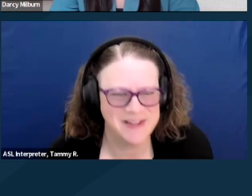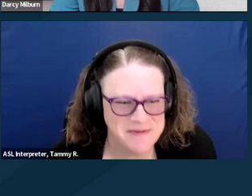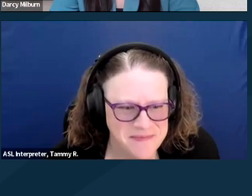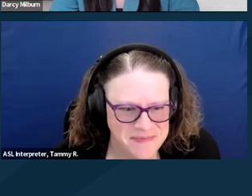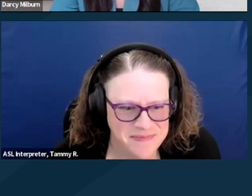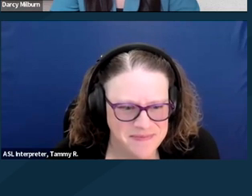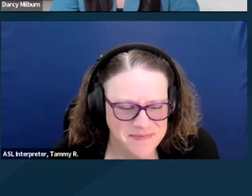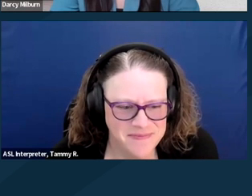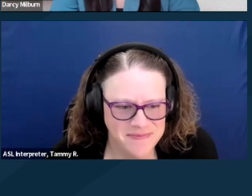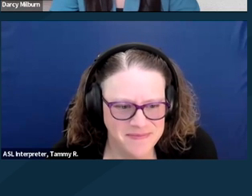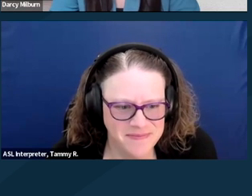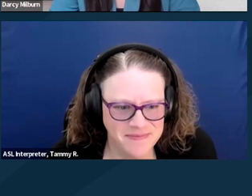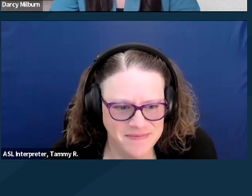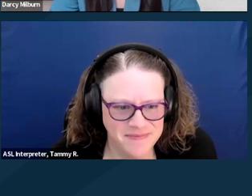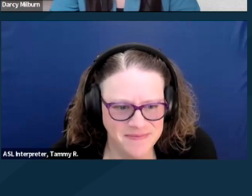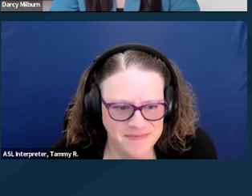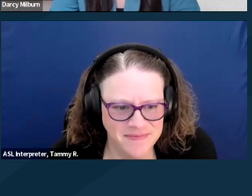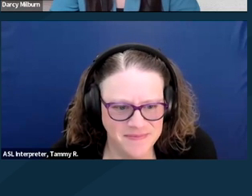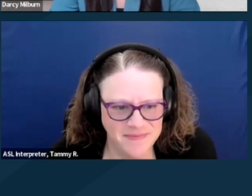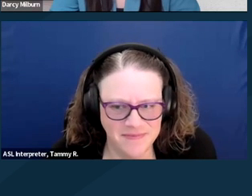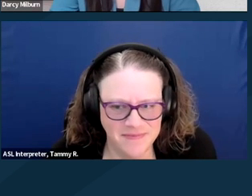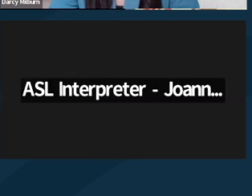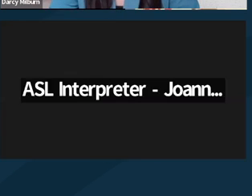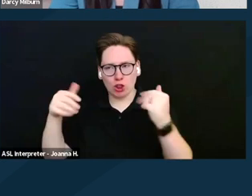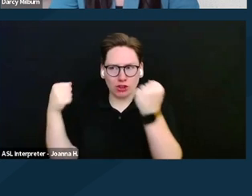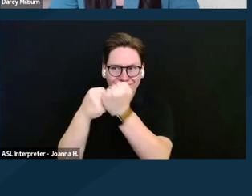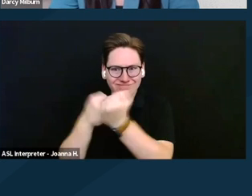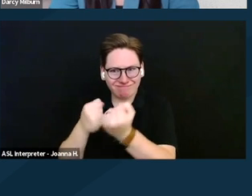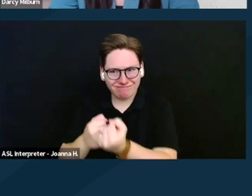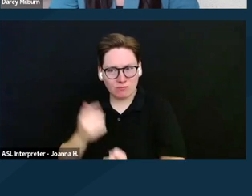supports this bill is that these antiquated asset rules